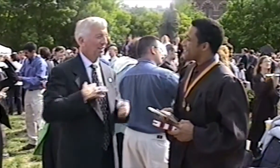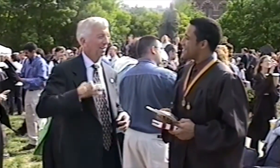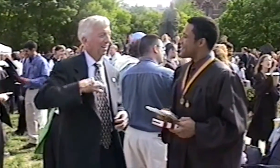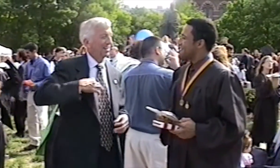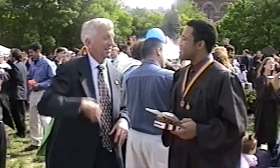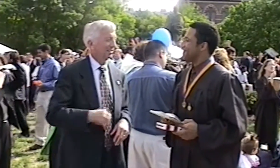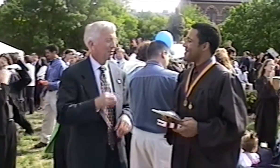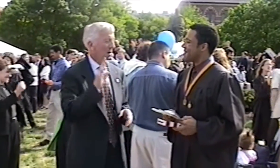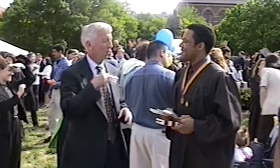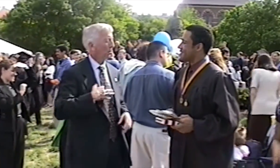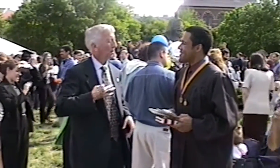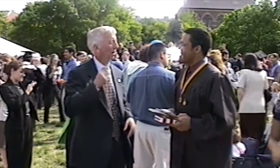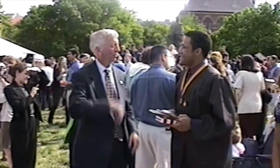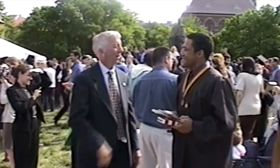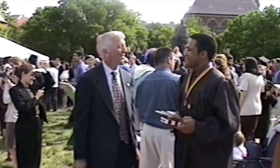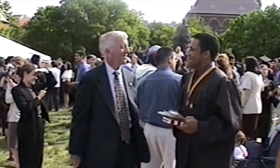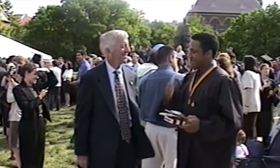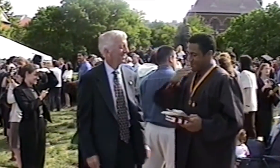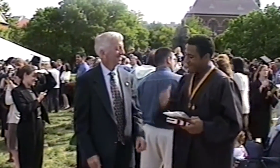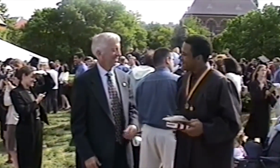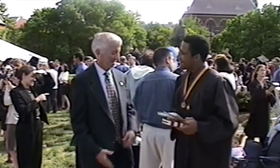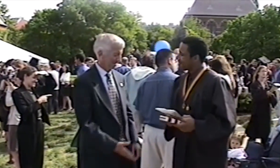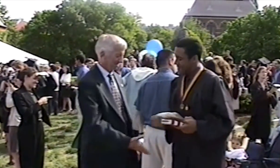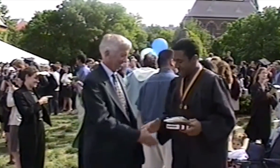I think you would be the perfect candidate so I hope you apply for that. Thank you.